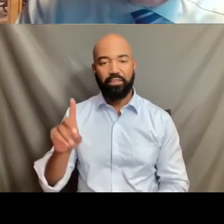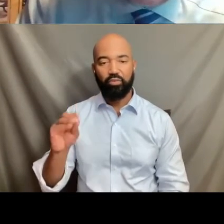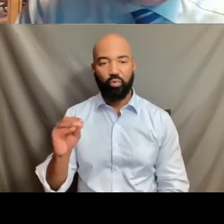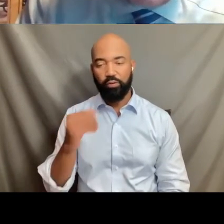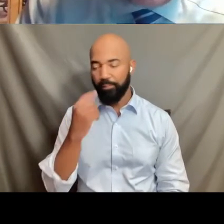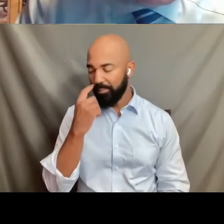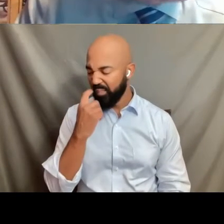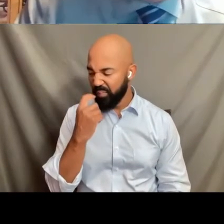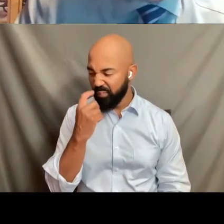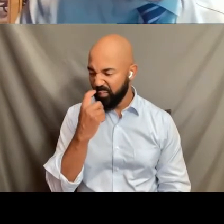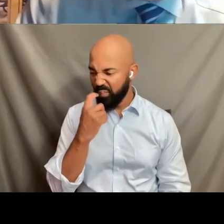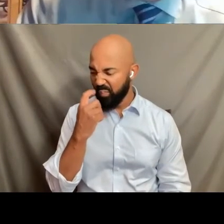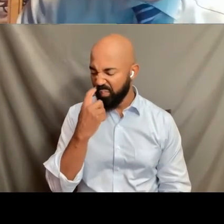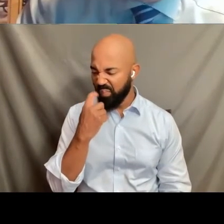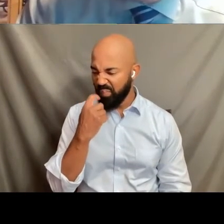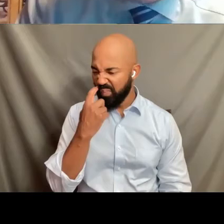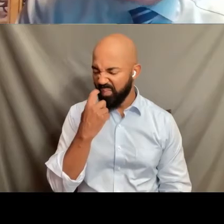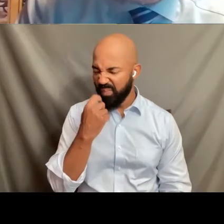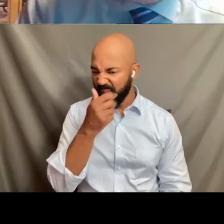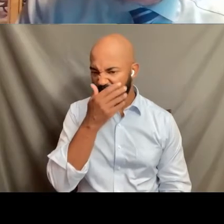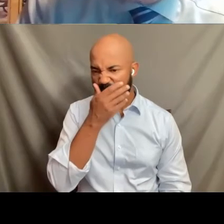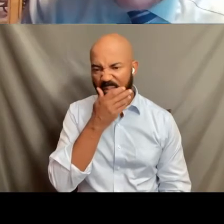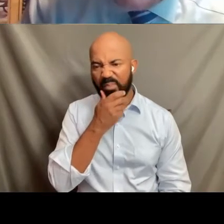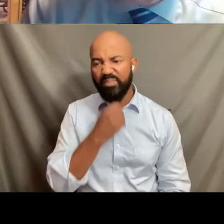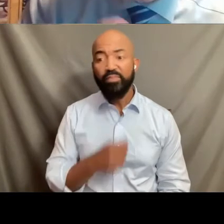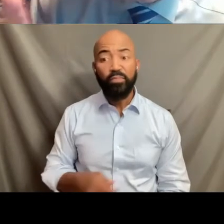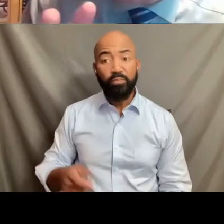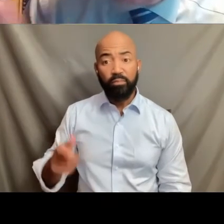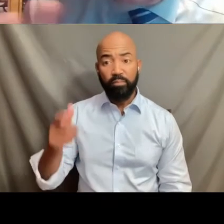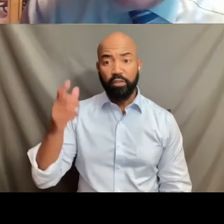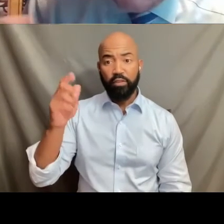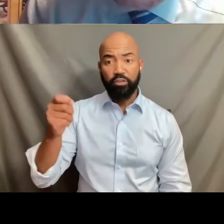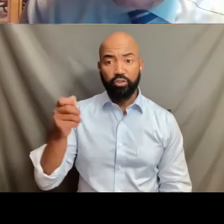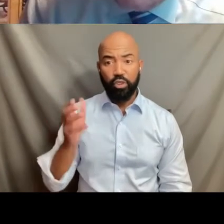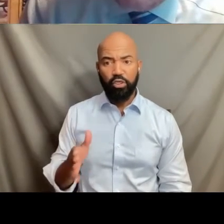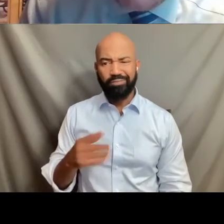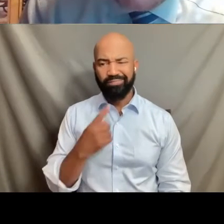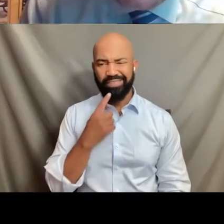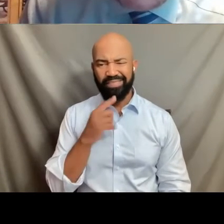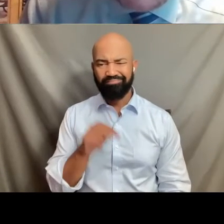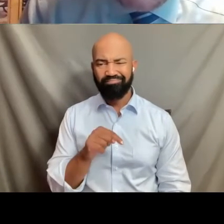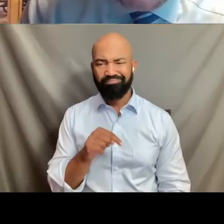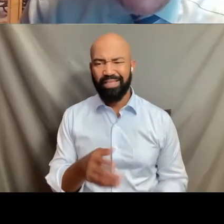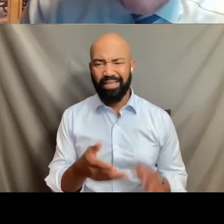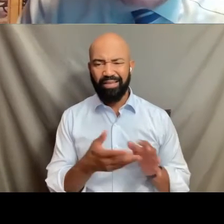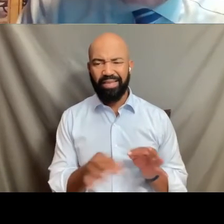what the judge said in this case was, this is old language that we're using here.